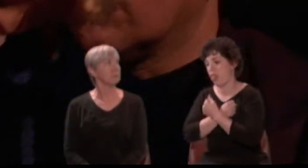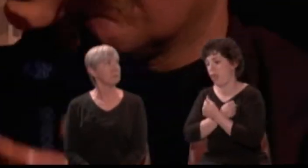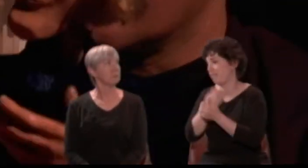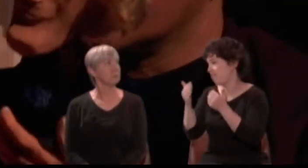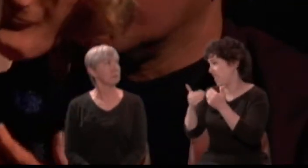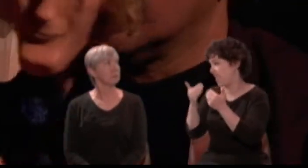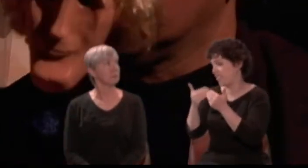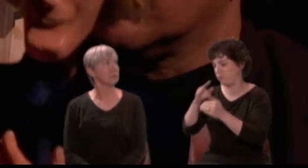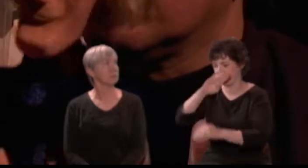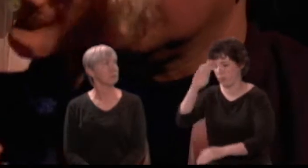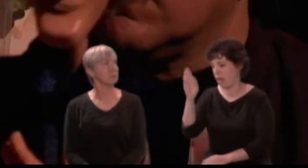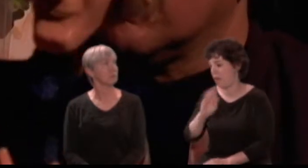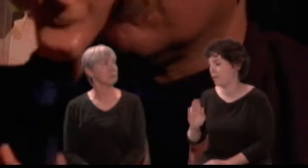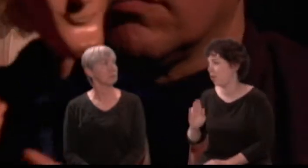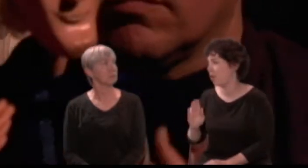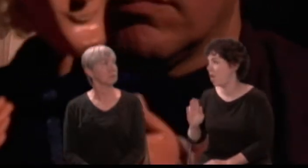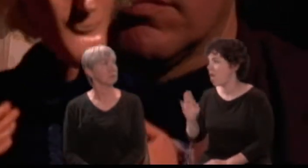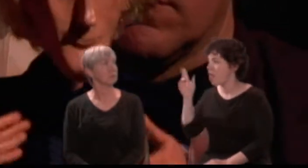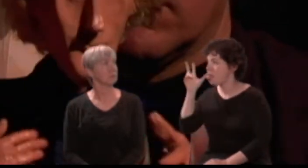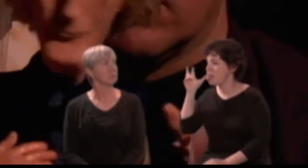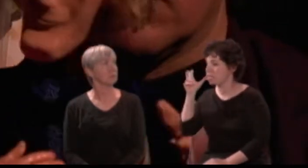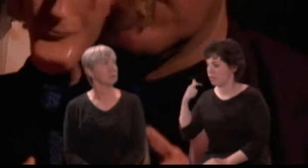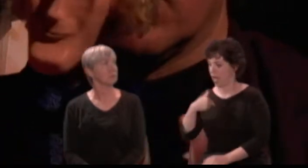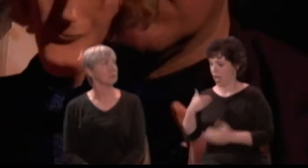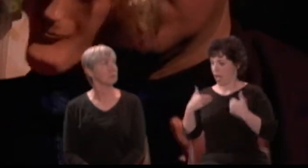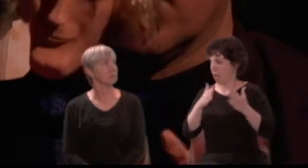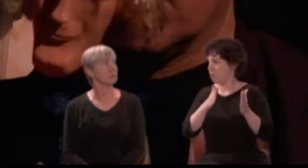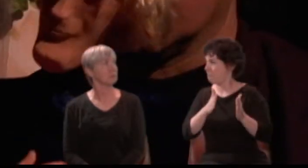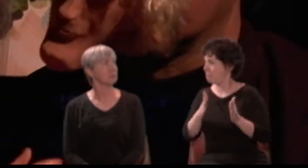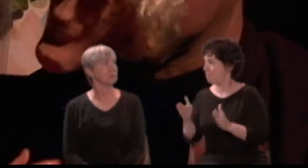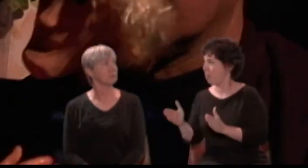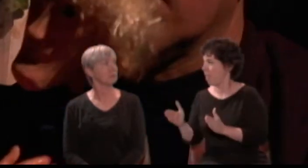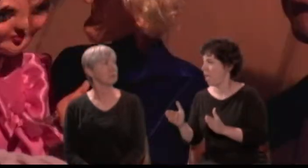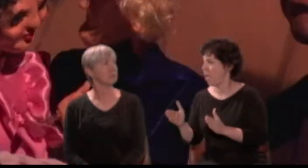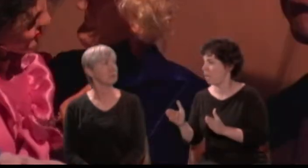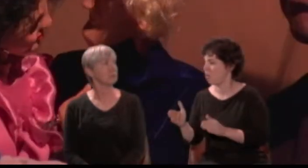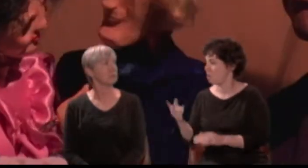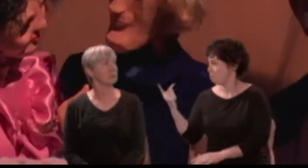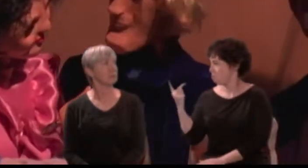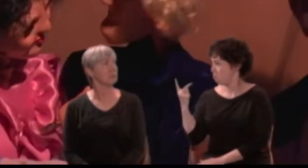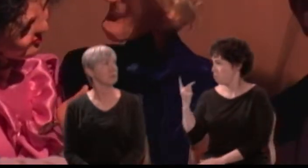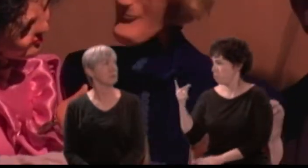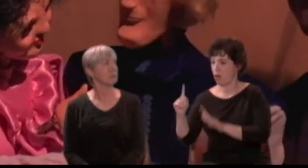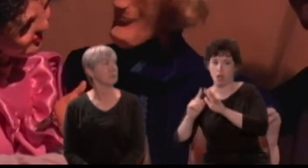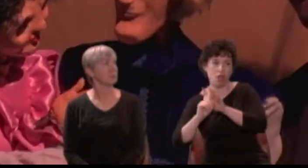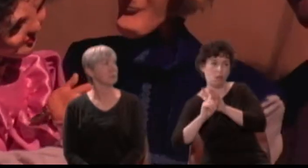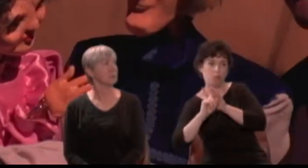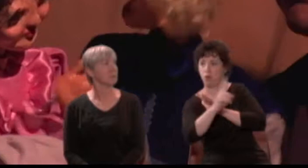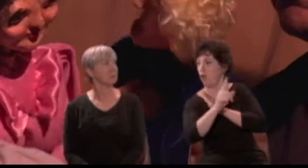I have a rich widowed aunt who lives some distance away from Athens... There may I marry thee,